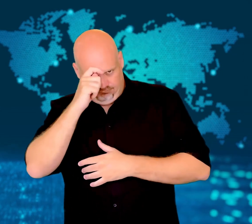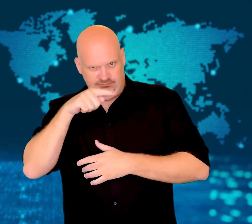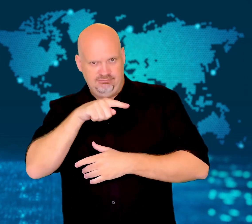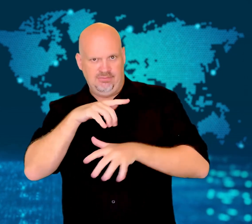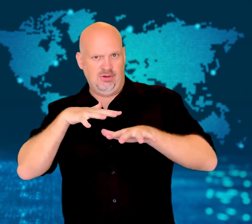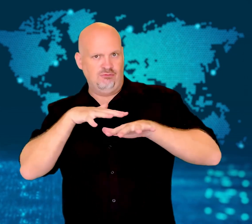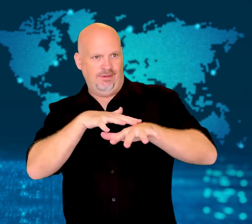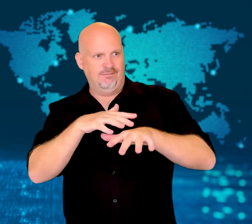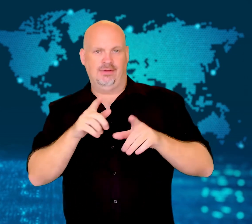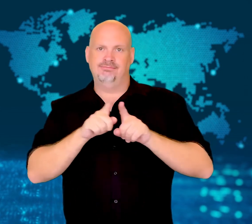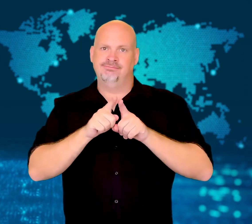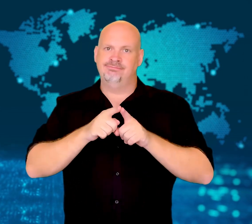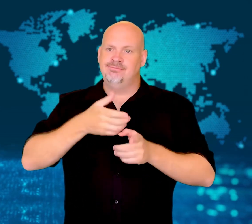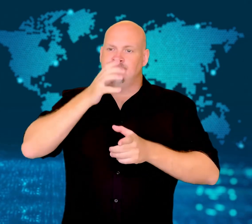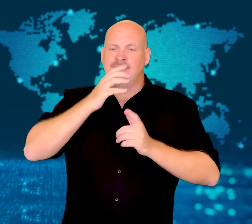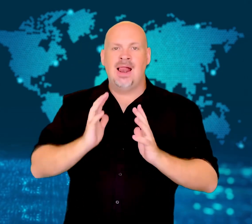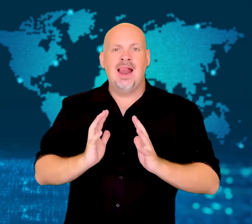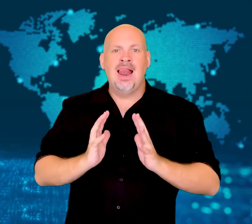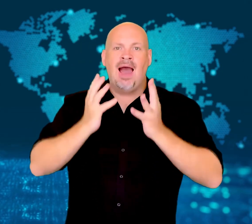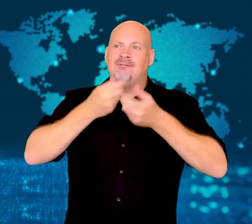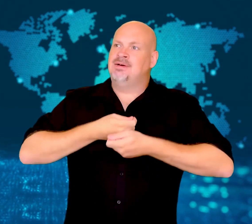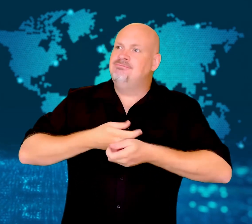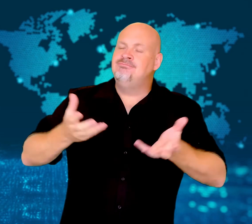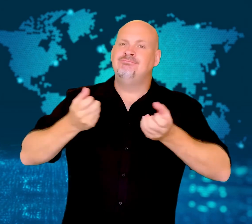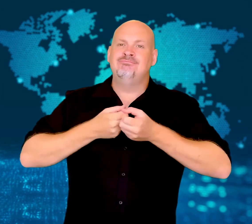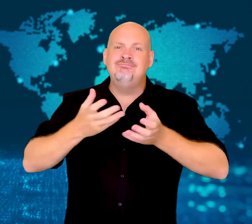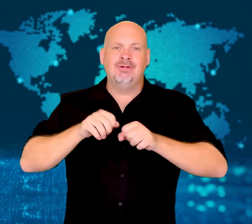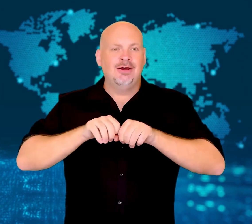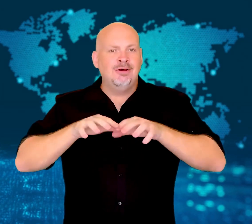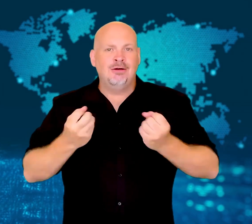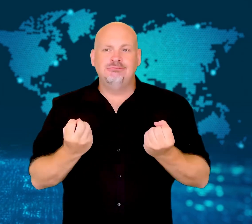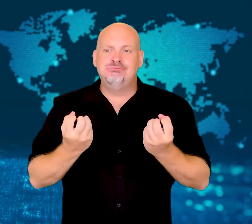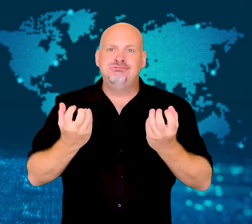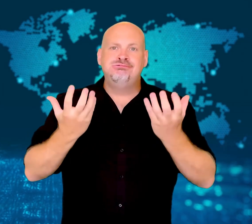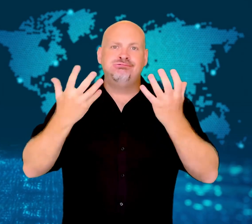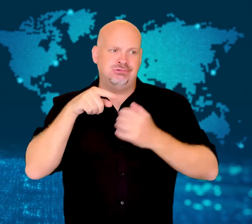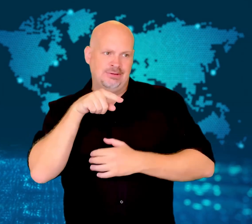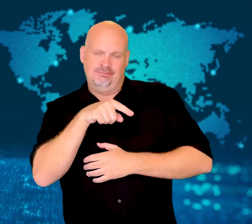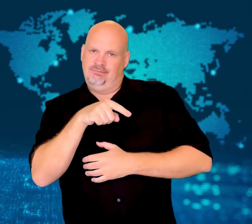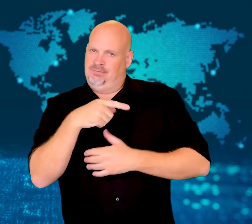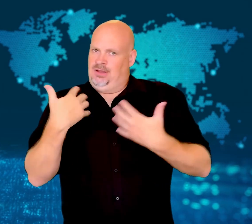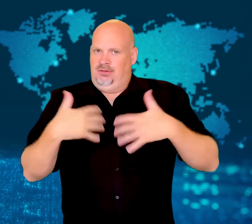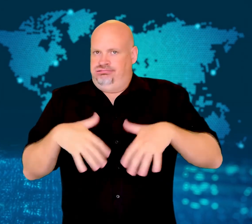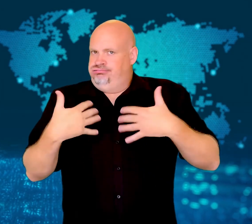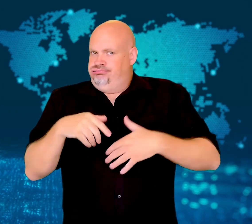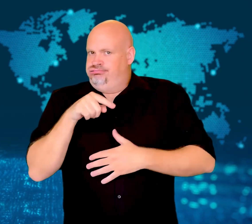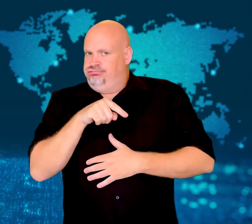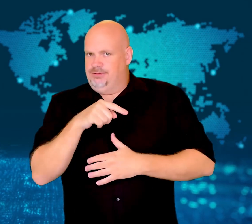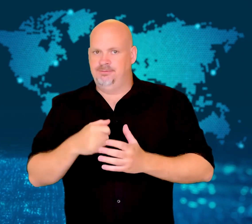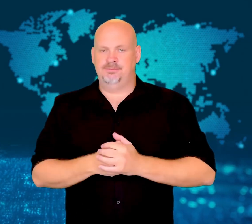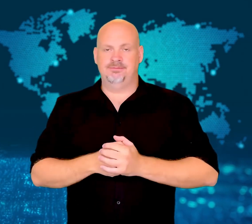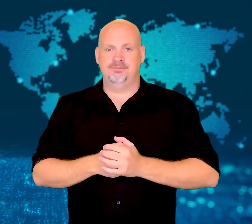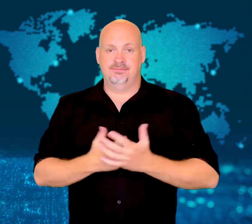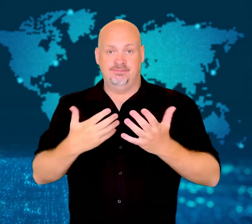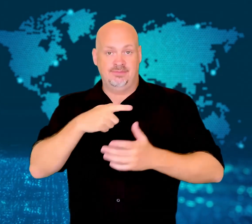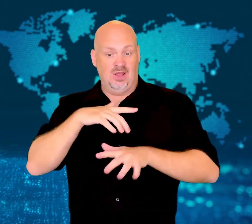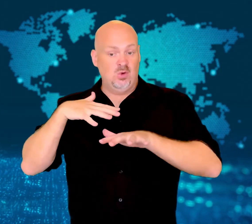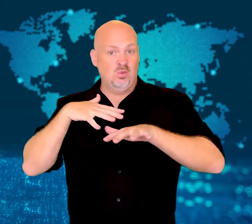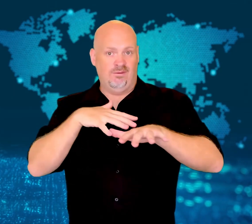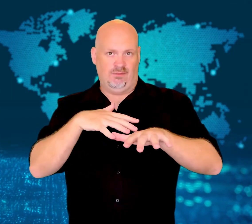It runs more than 650 kilometers through northern Italy, providing needed water.